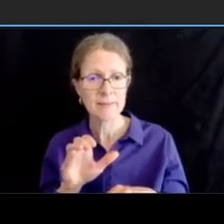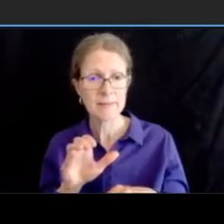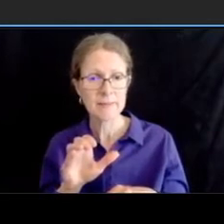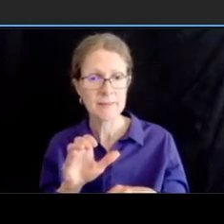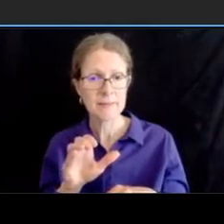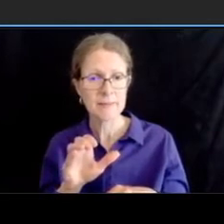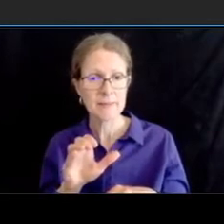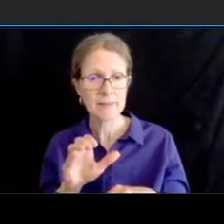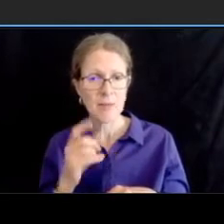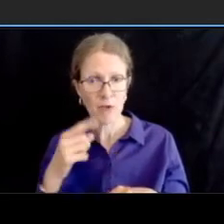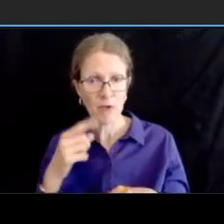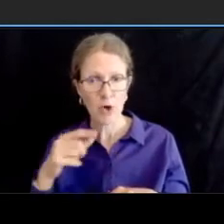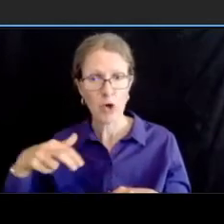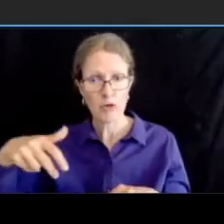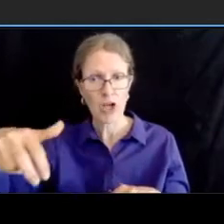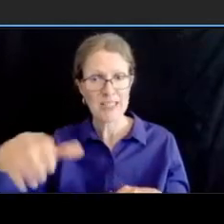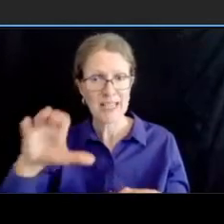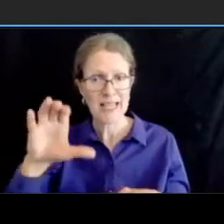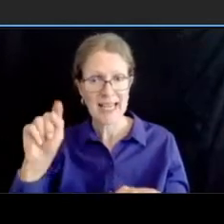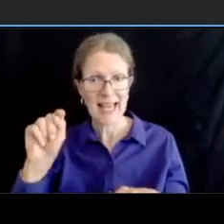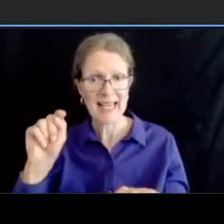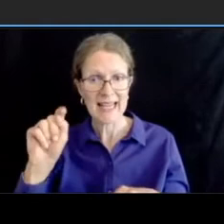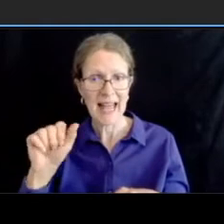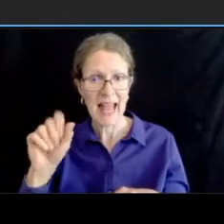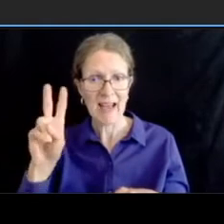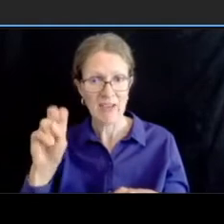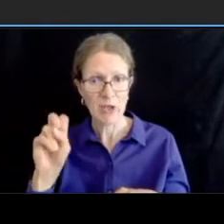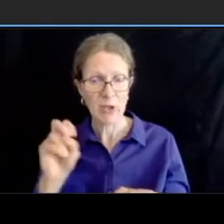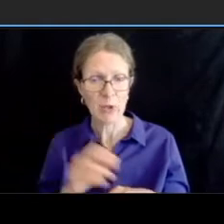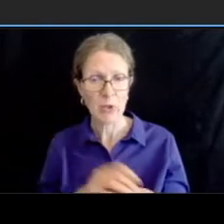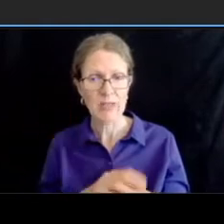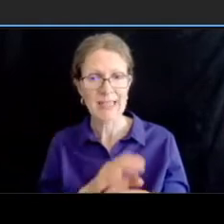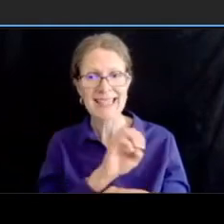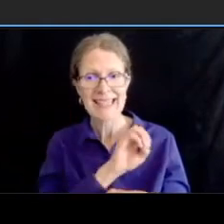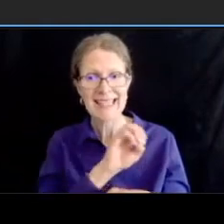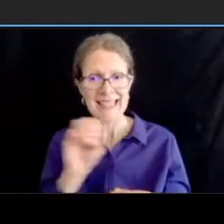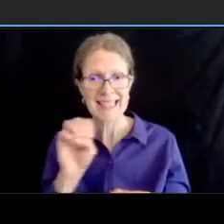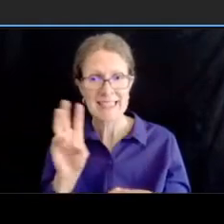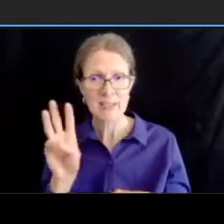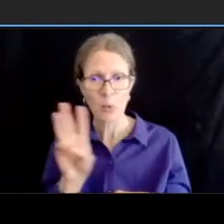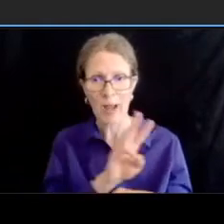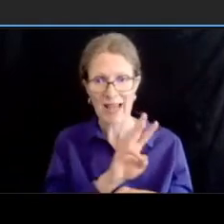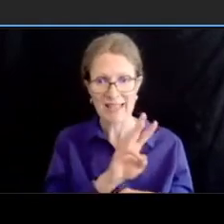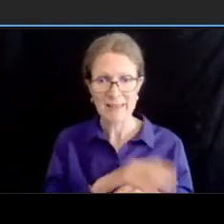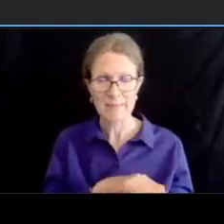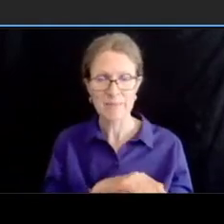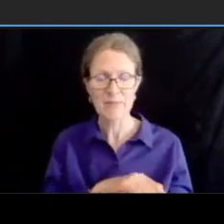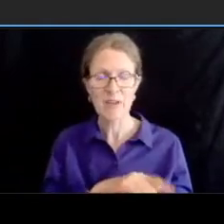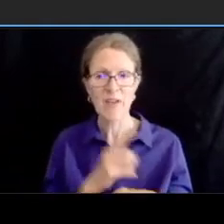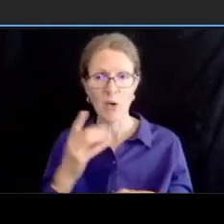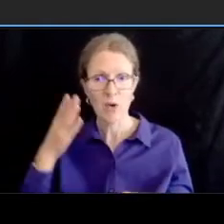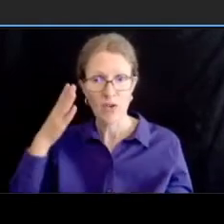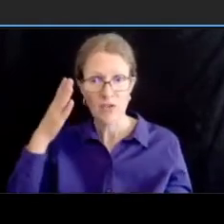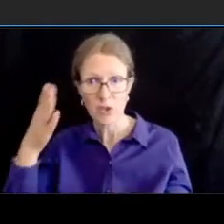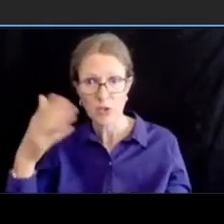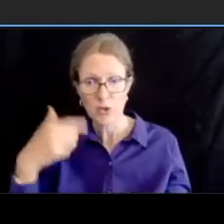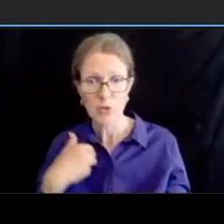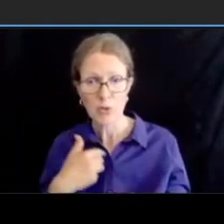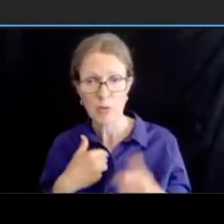condition what we were trying to see is like for those location things we have the lane reduction